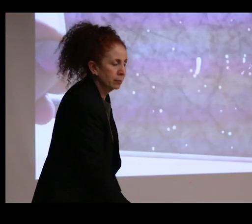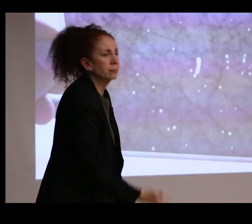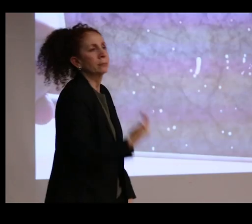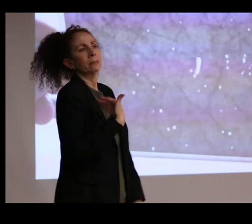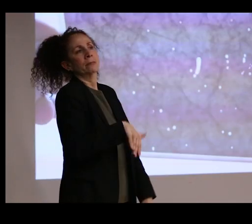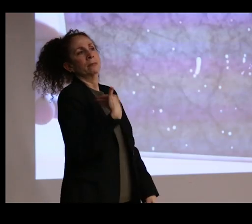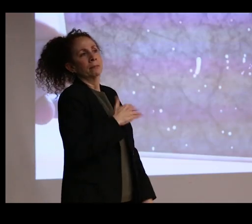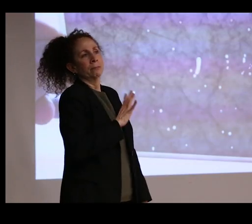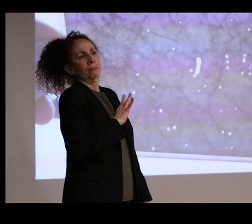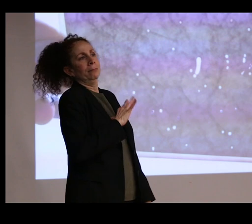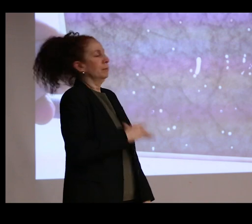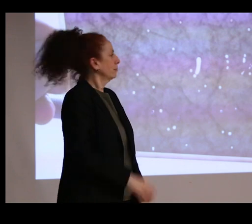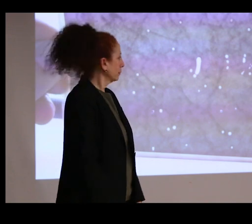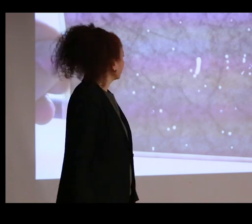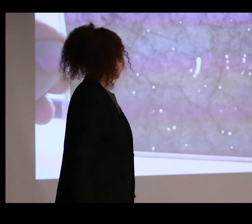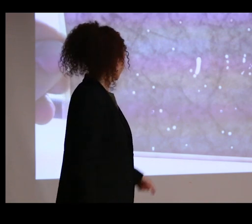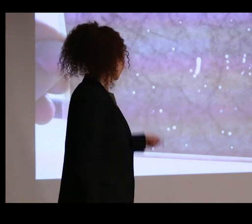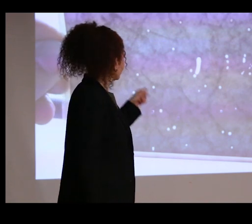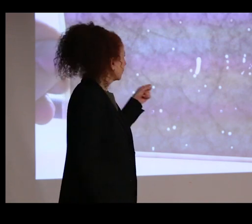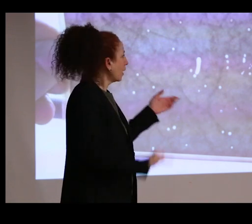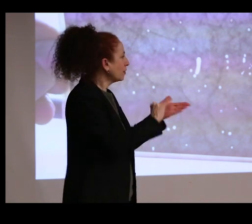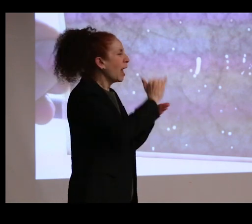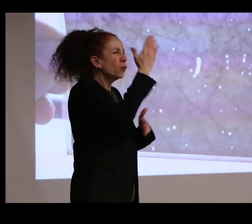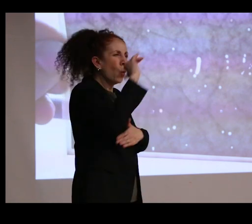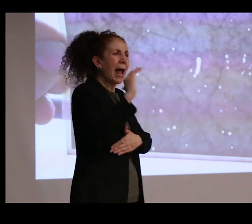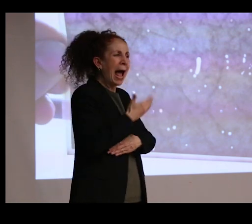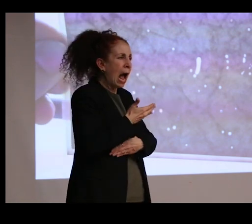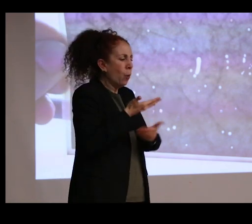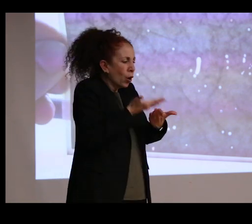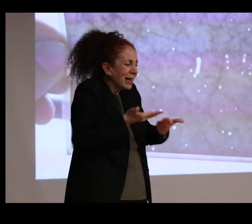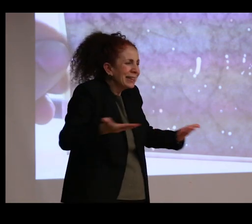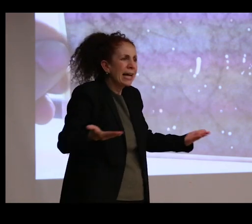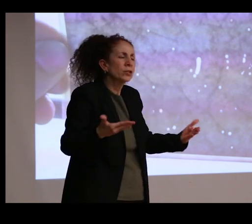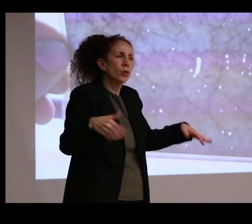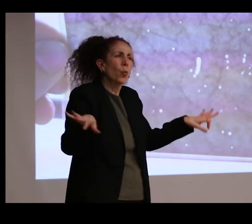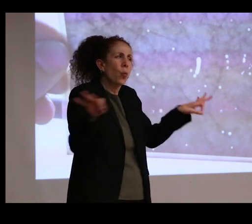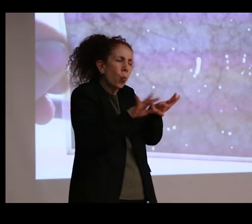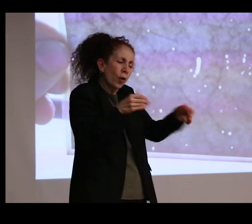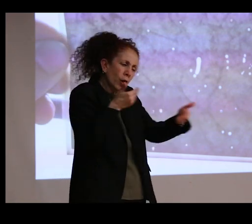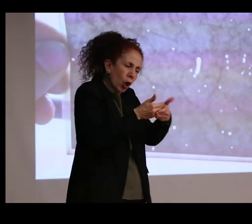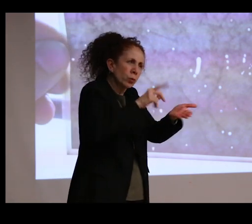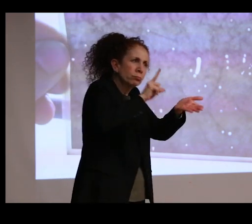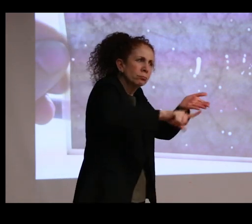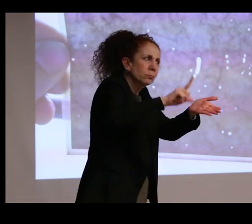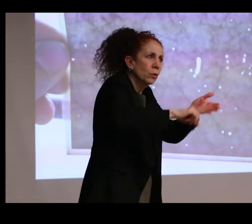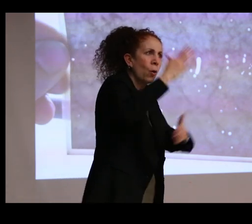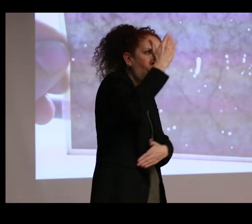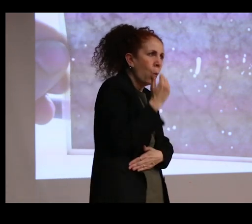And perhaps this is the reason why this stuff of our collections is worth engaging with more closely because they're not dead and gone,